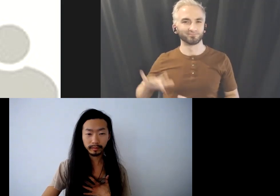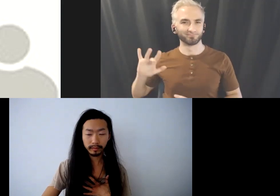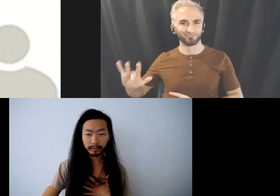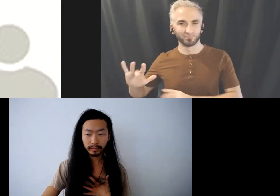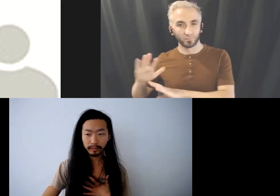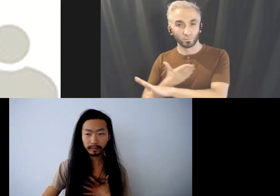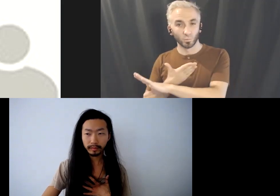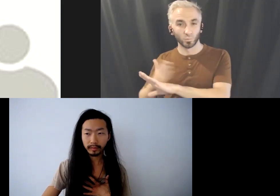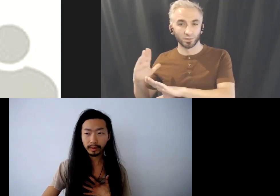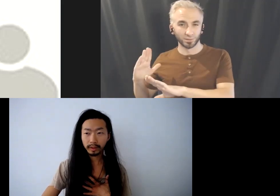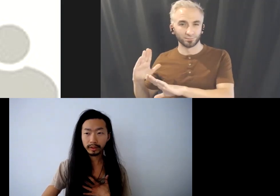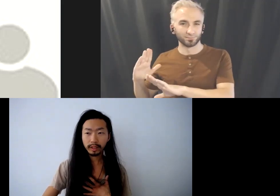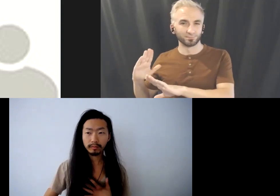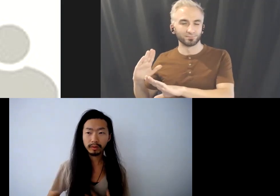Take a moment